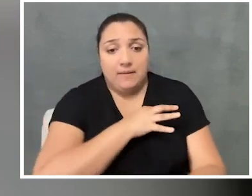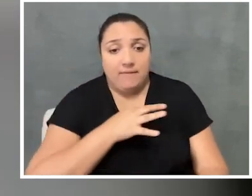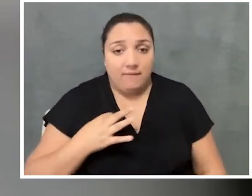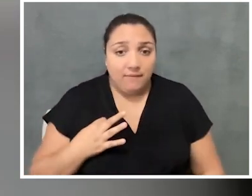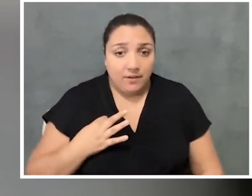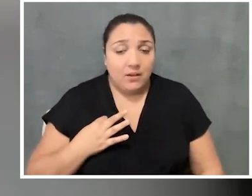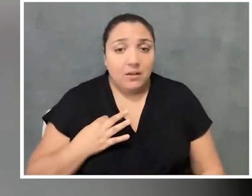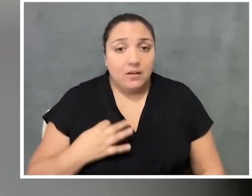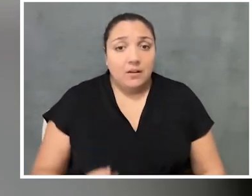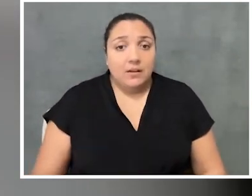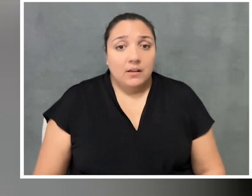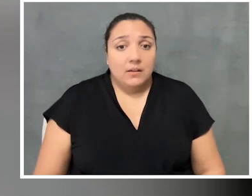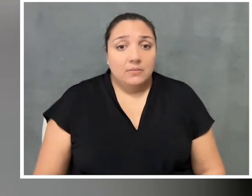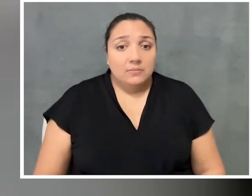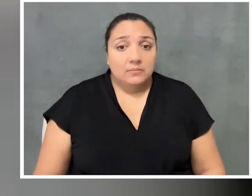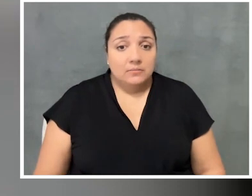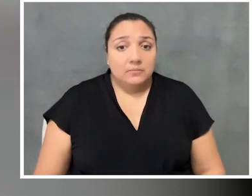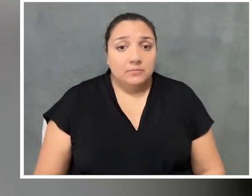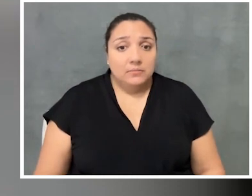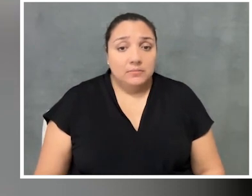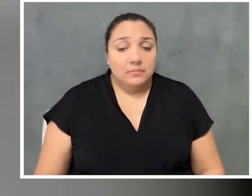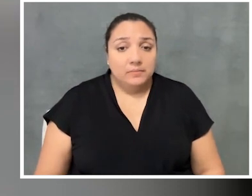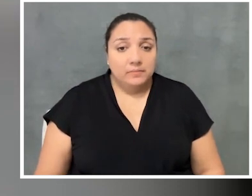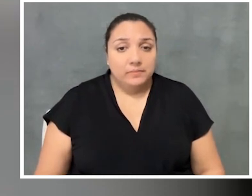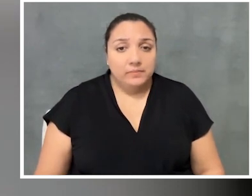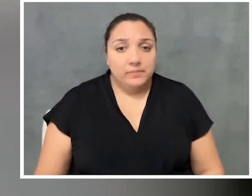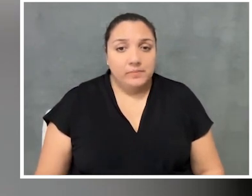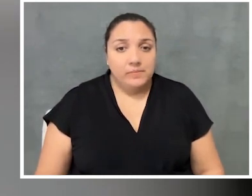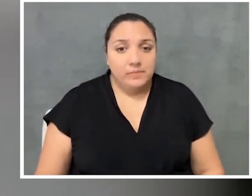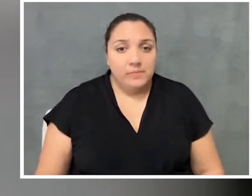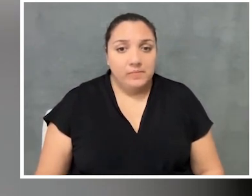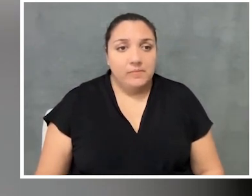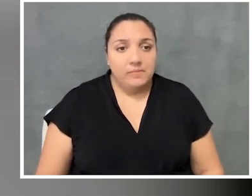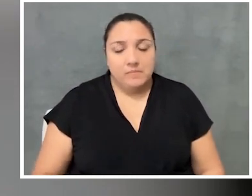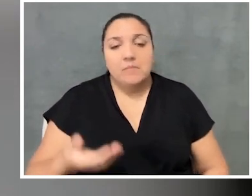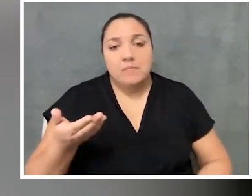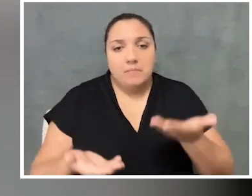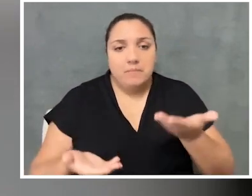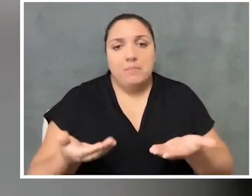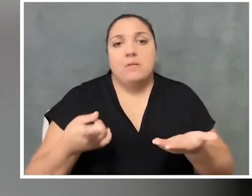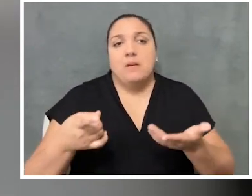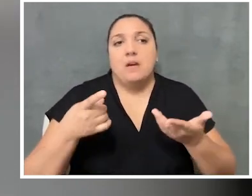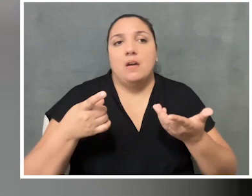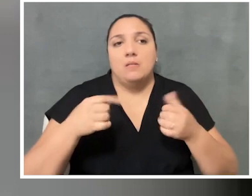who can sort of maintain like, a bigger picture view, of what's going on,